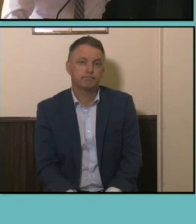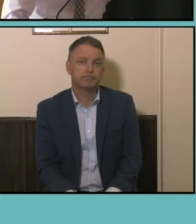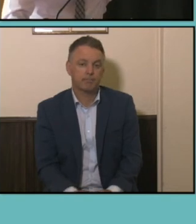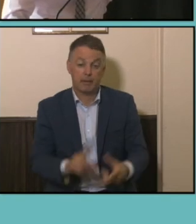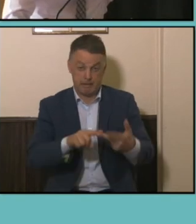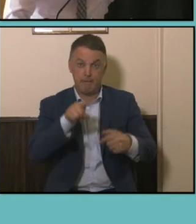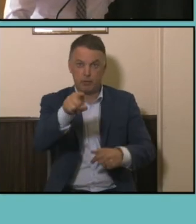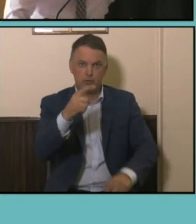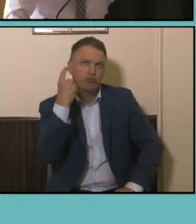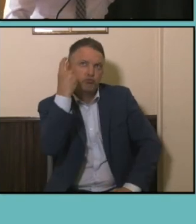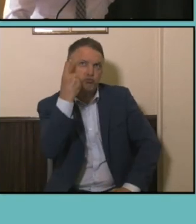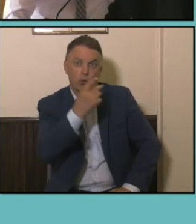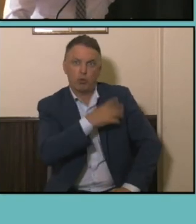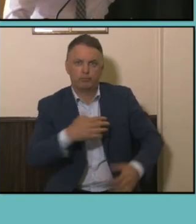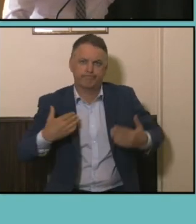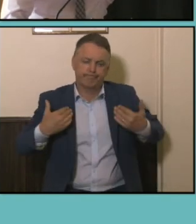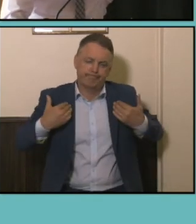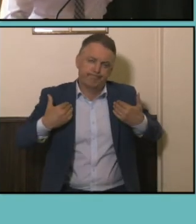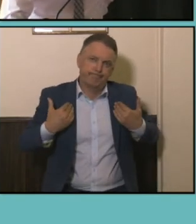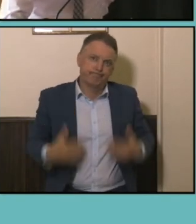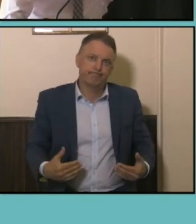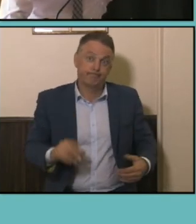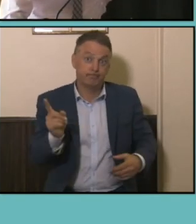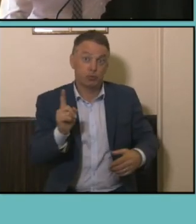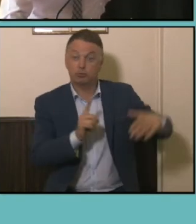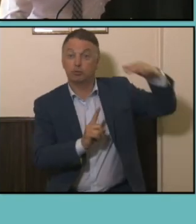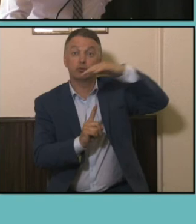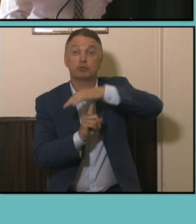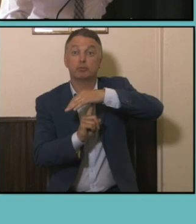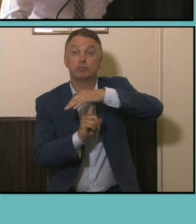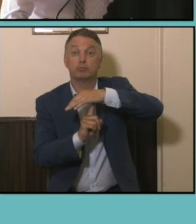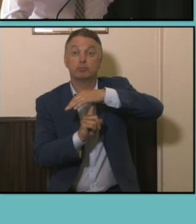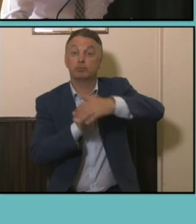earn the big bucks. So on the top highest earning fields of study and on the